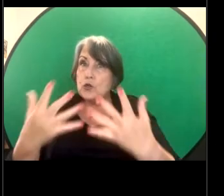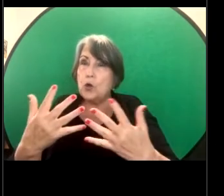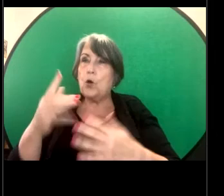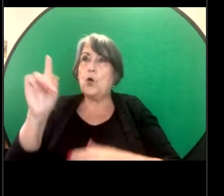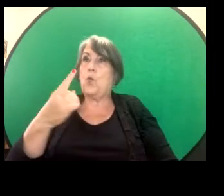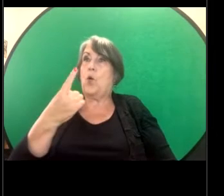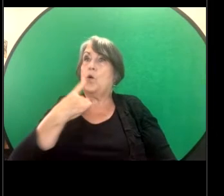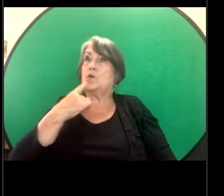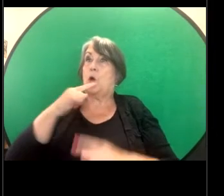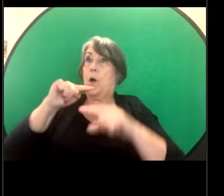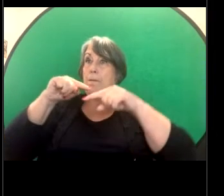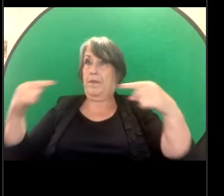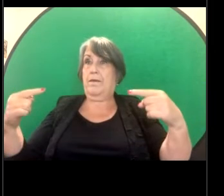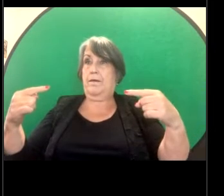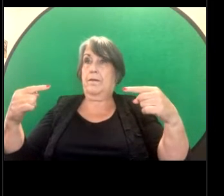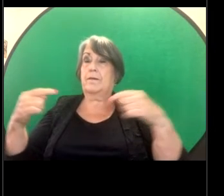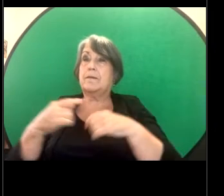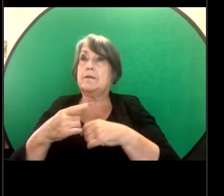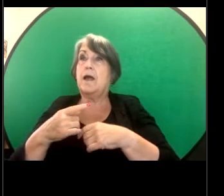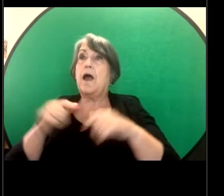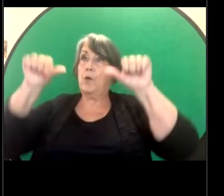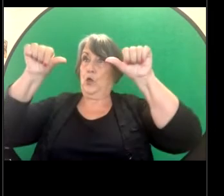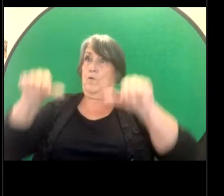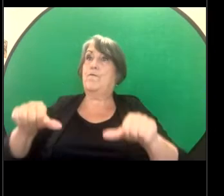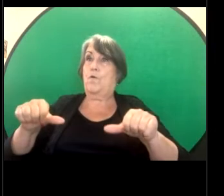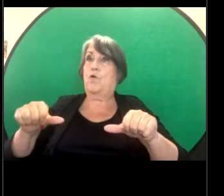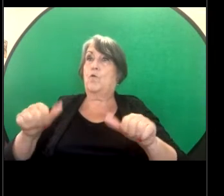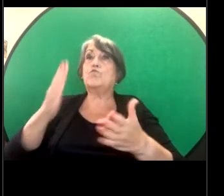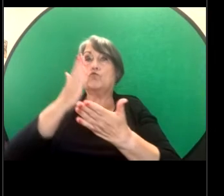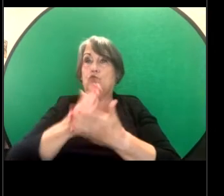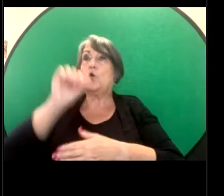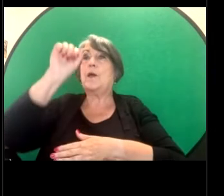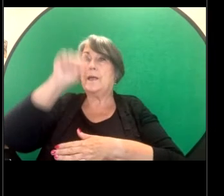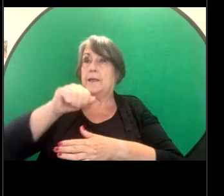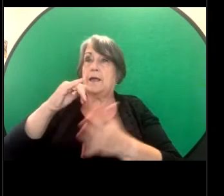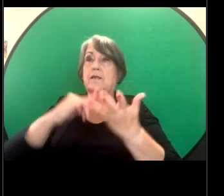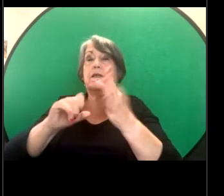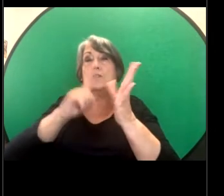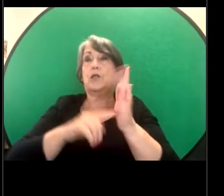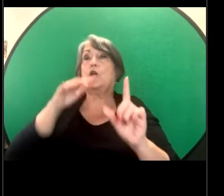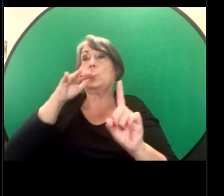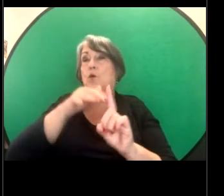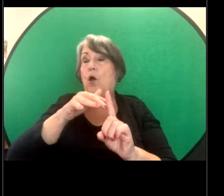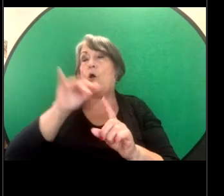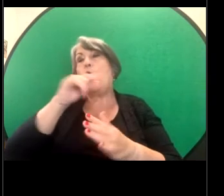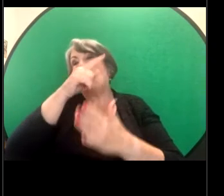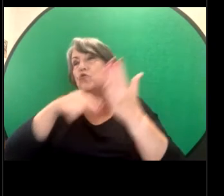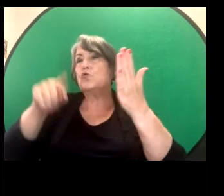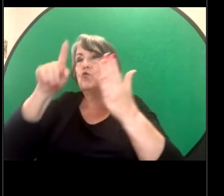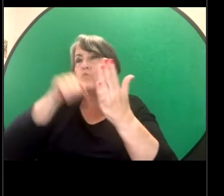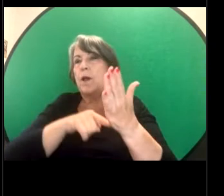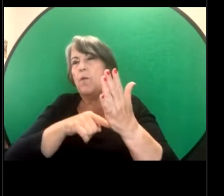been confirmed to be sexual harassment or sex discrimination or various other types of